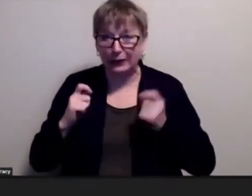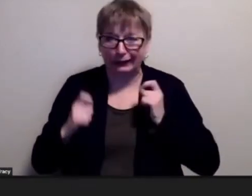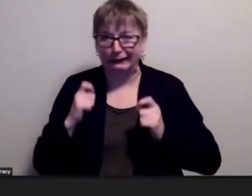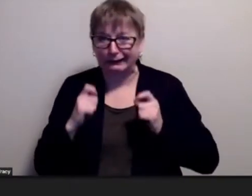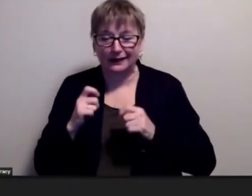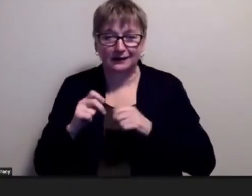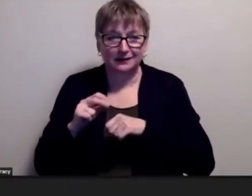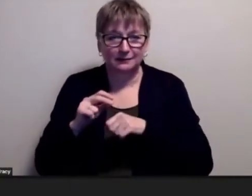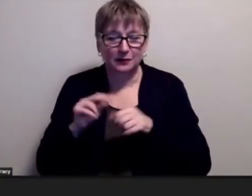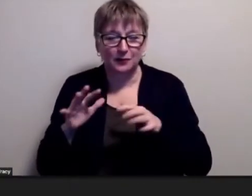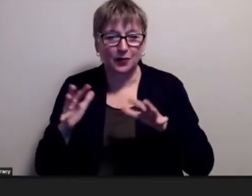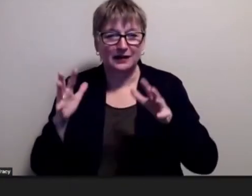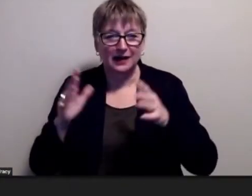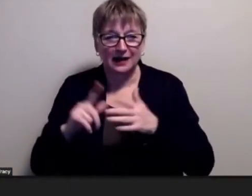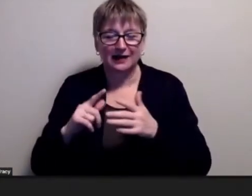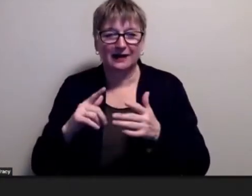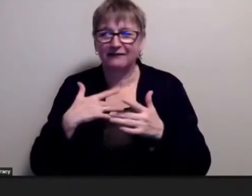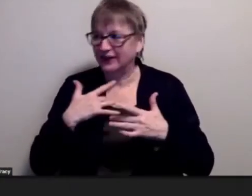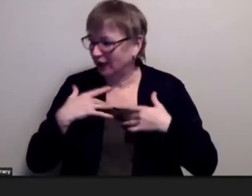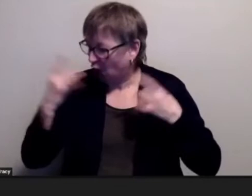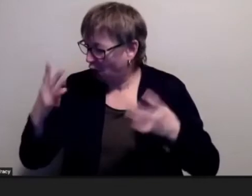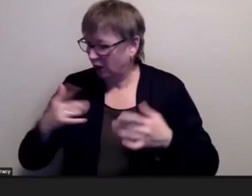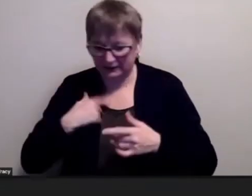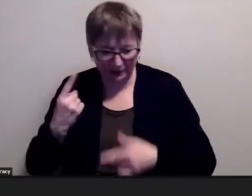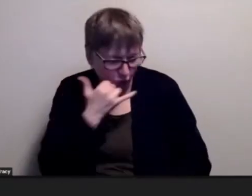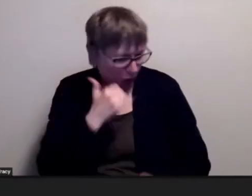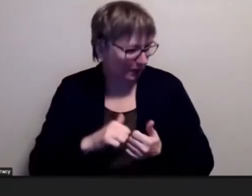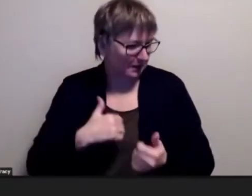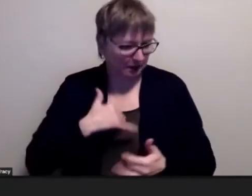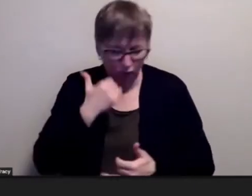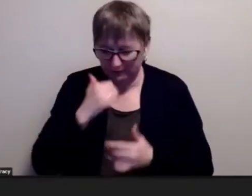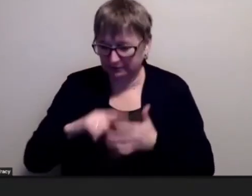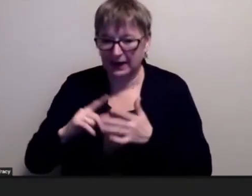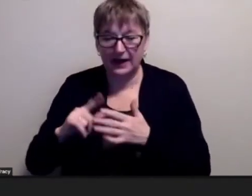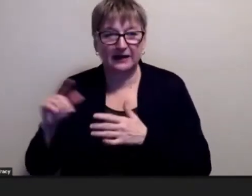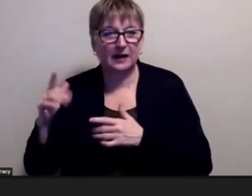there's something really horribly wrong with me and people pick that up and they go oh yeah